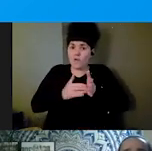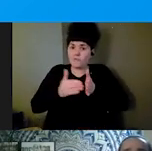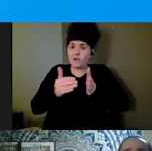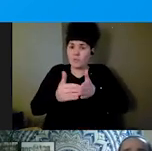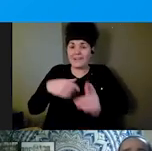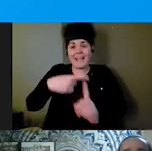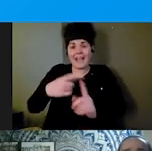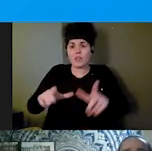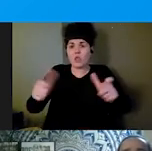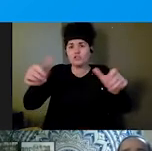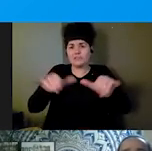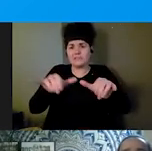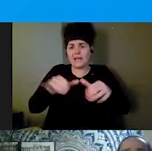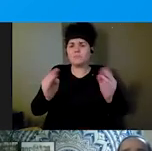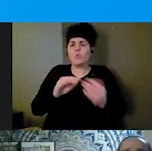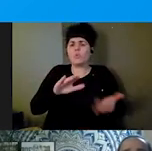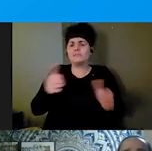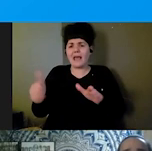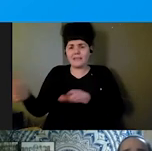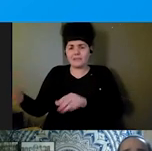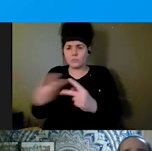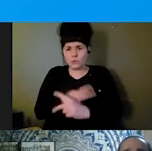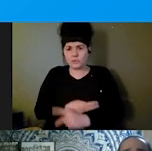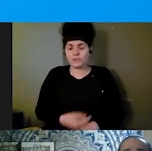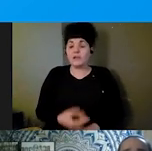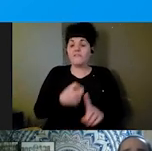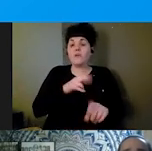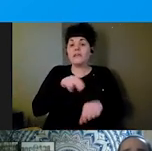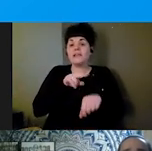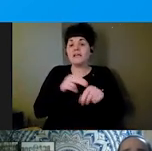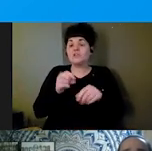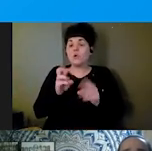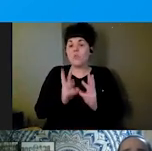And from the National Weather Service, that "Extreme heat kills more people per year